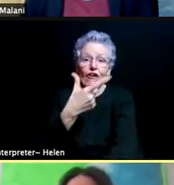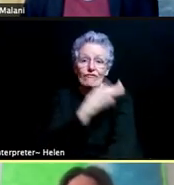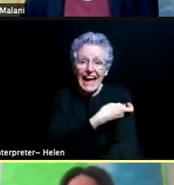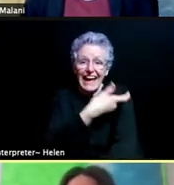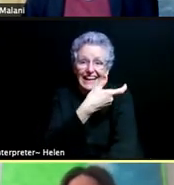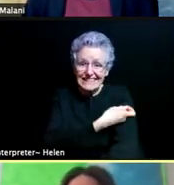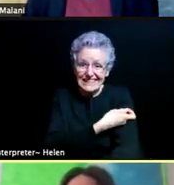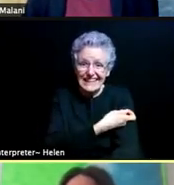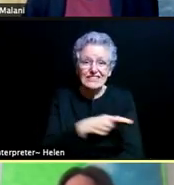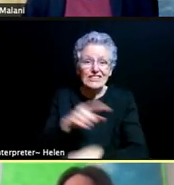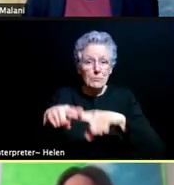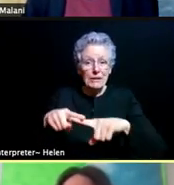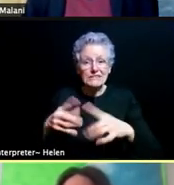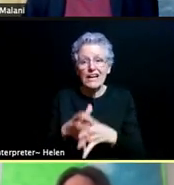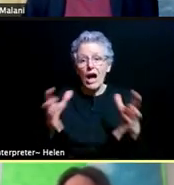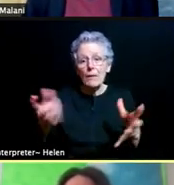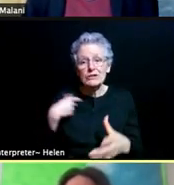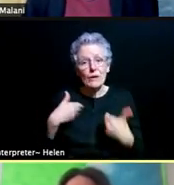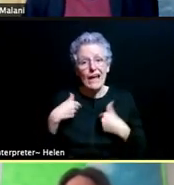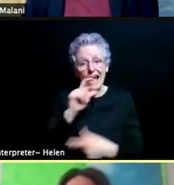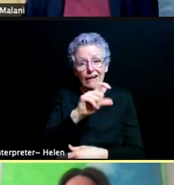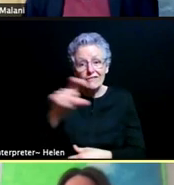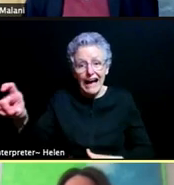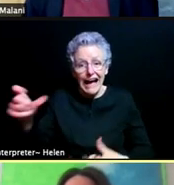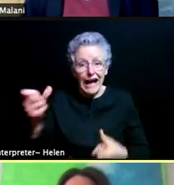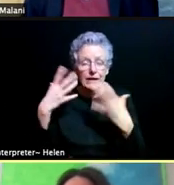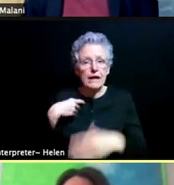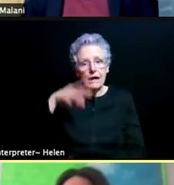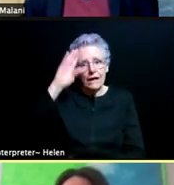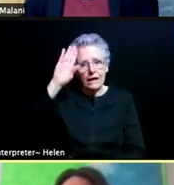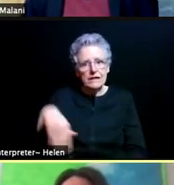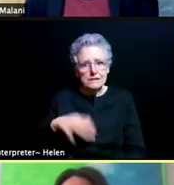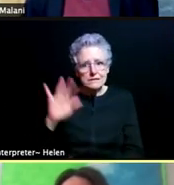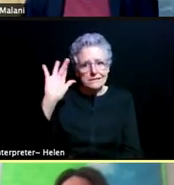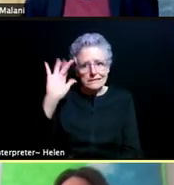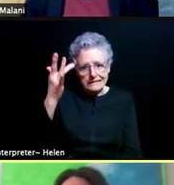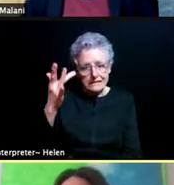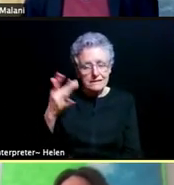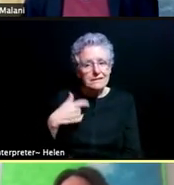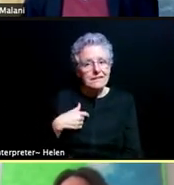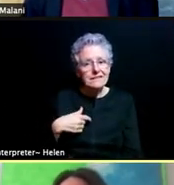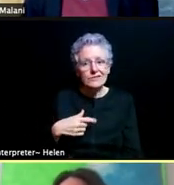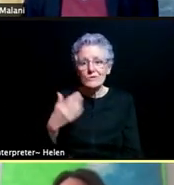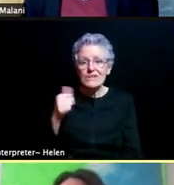which I know is very annoying and especially with something like this to not have great certainty.